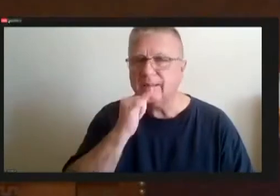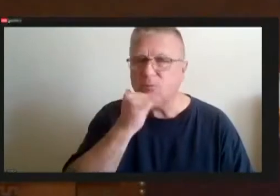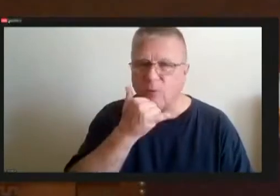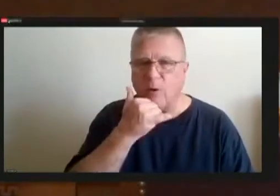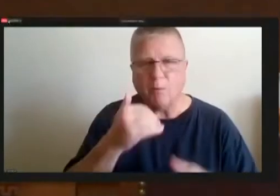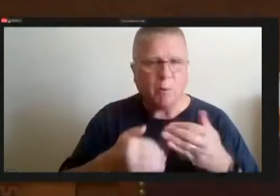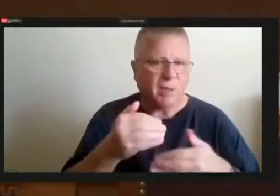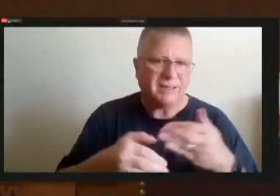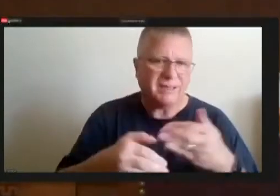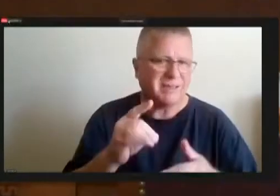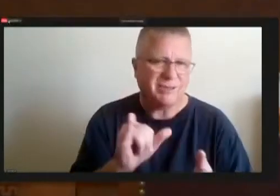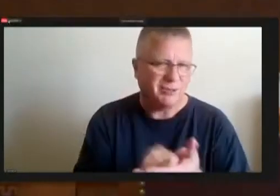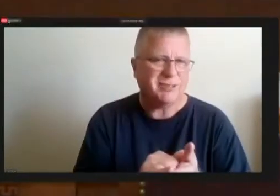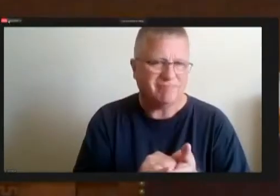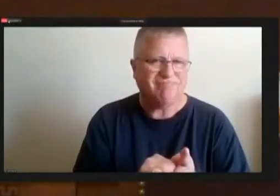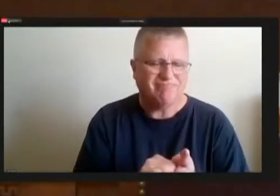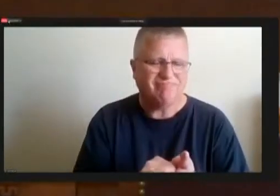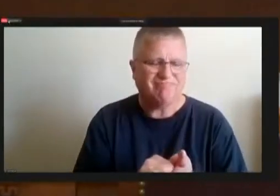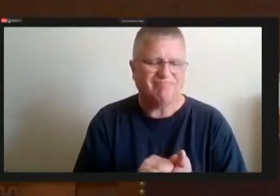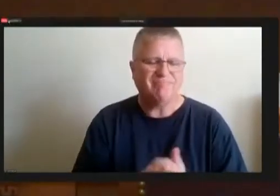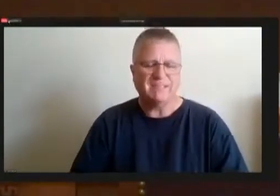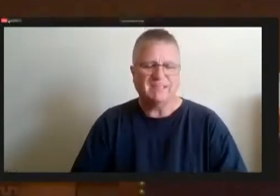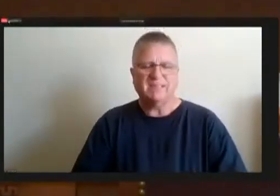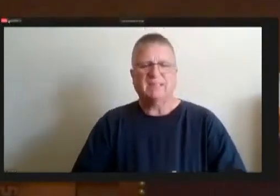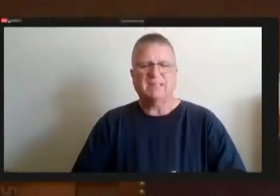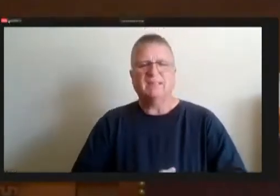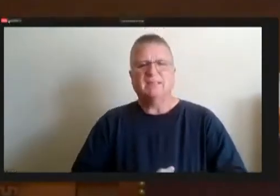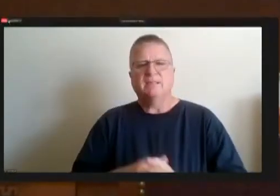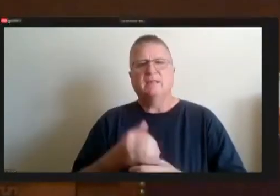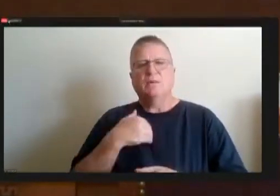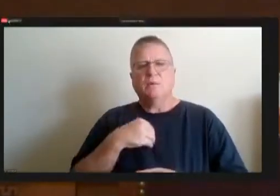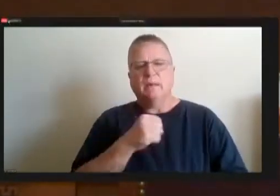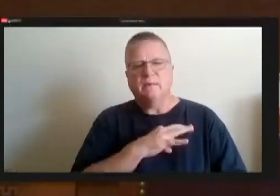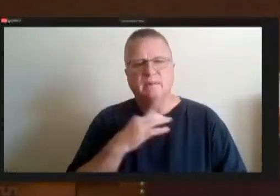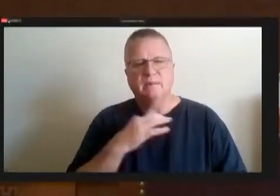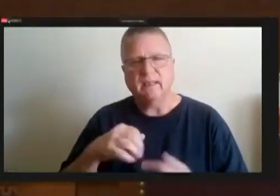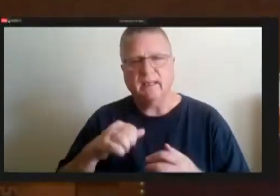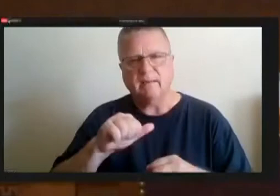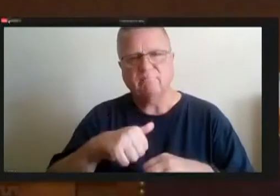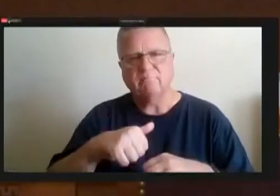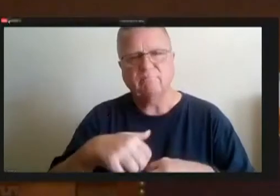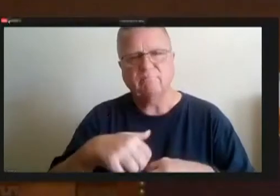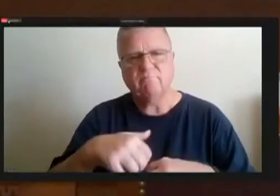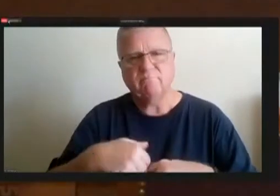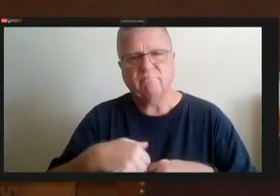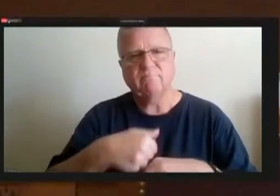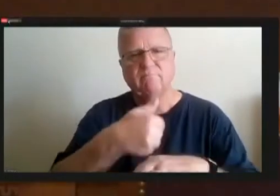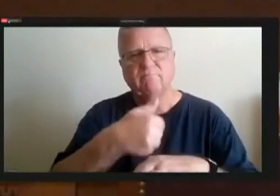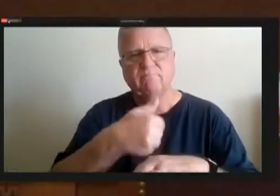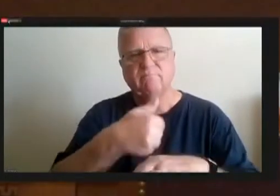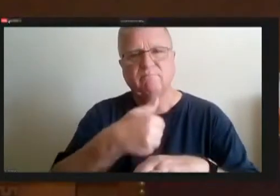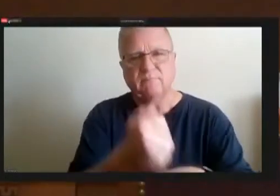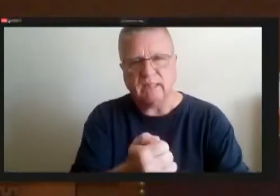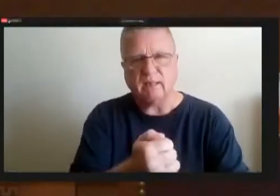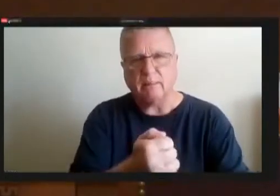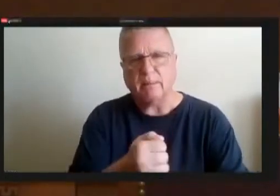I think that we have staff in place we have a comedian place we have a way in which it should come to us.